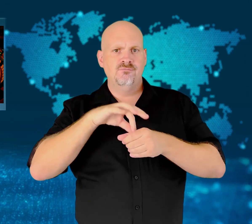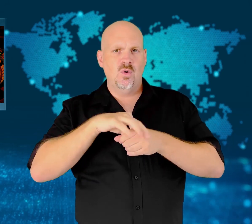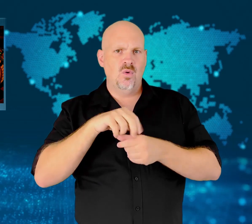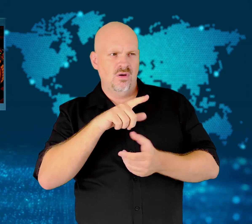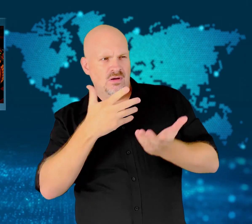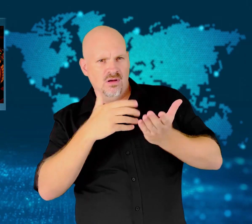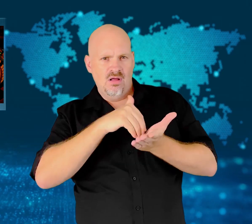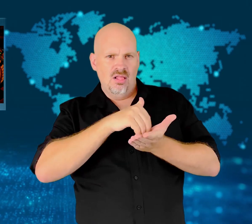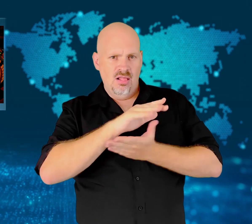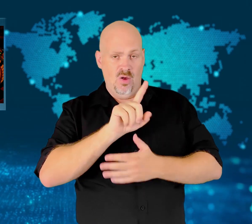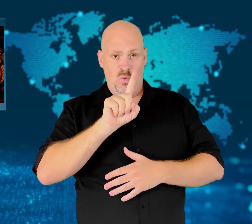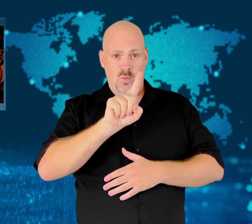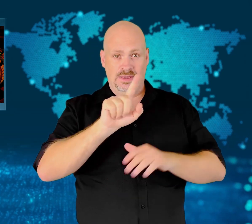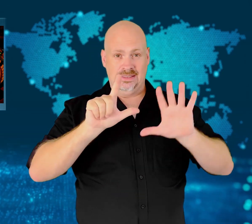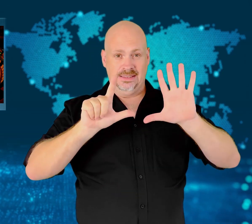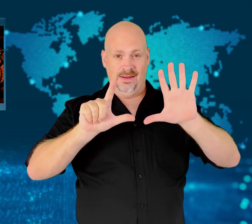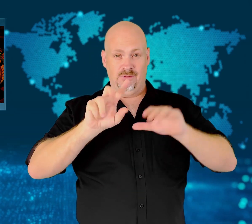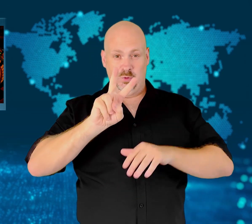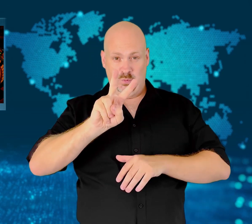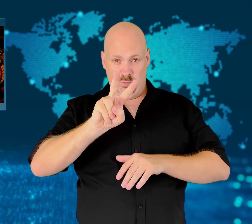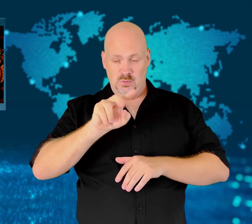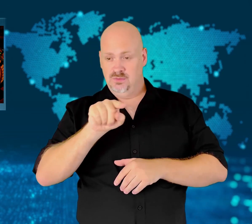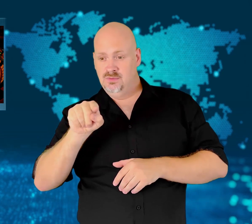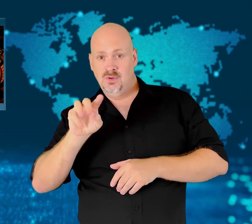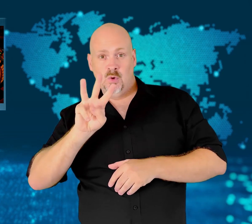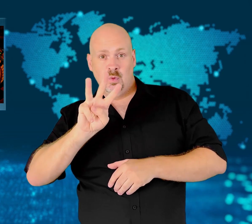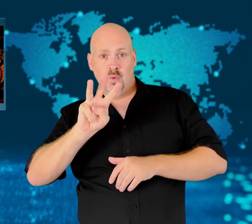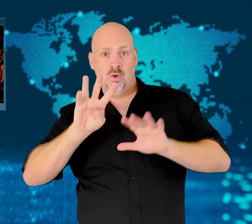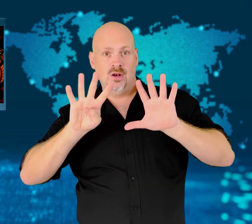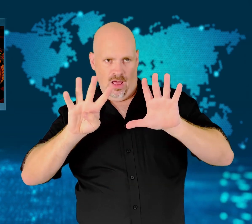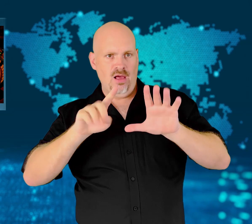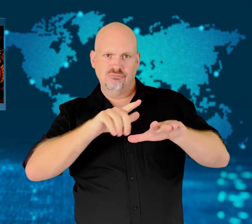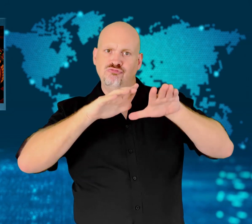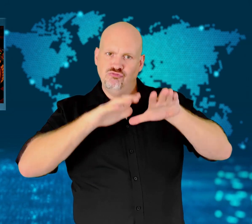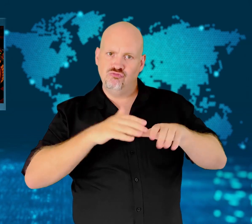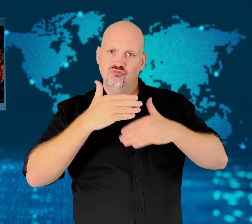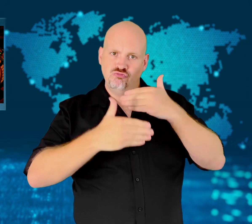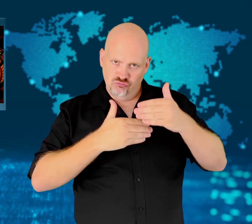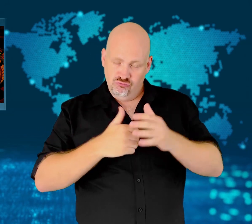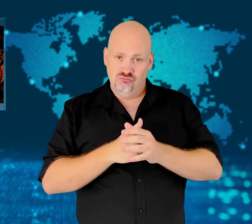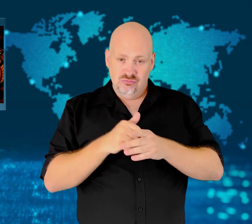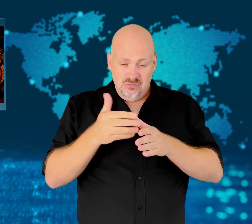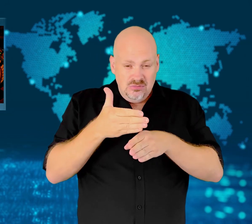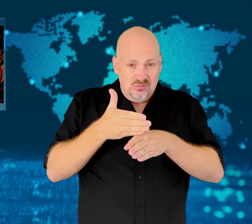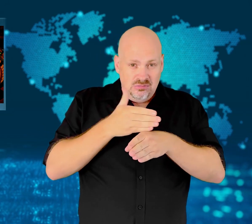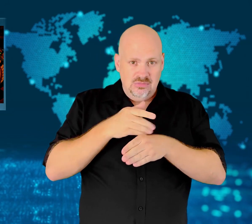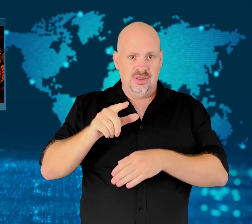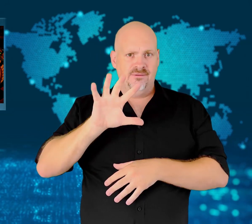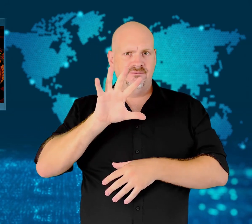by 172-39 hours before the 5-Star Movement said they would not back